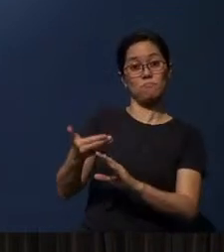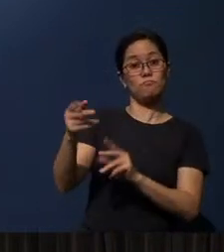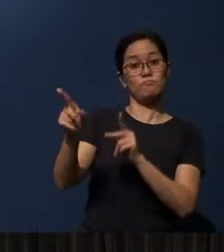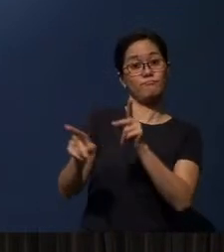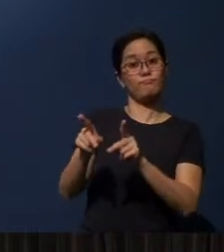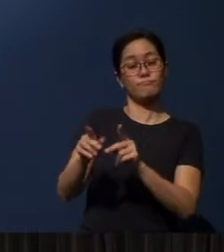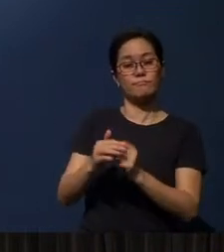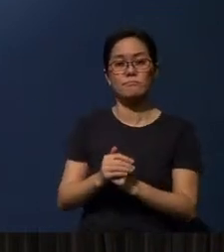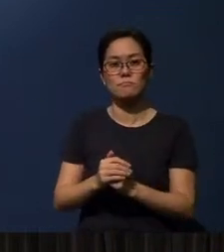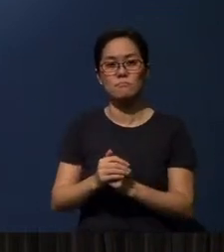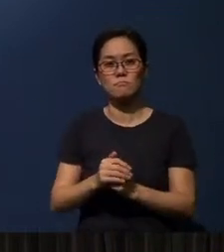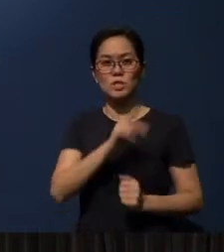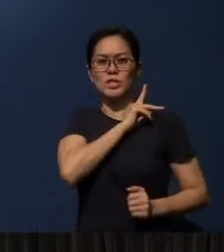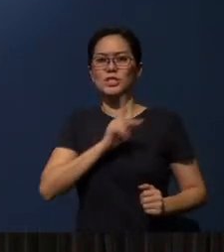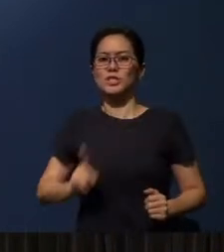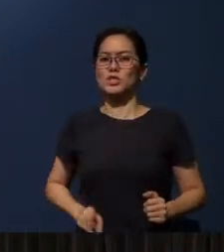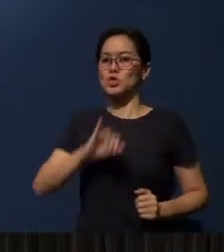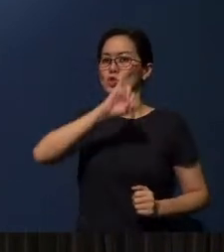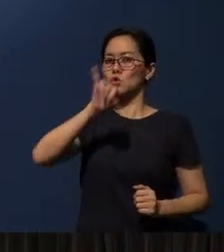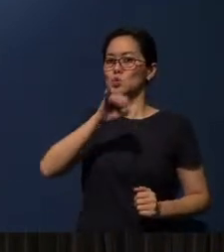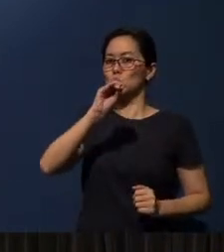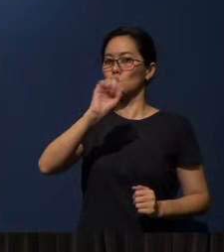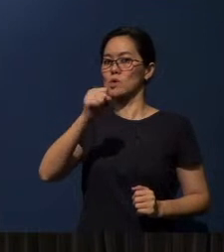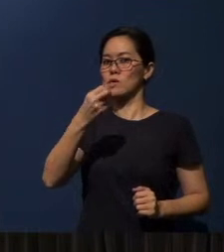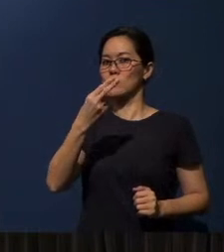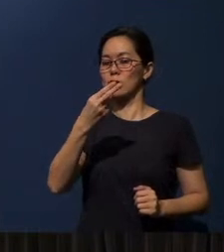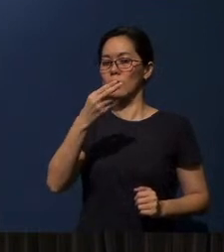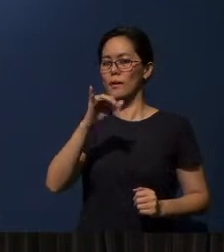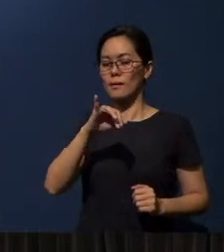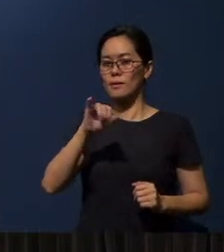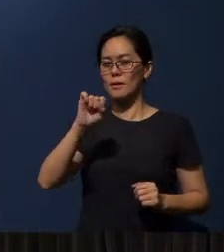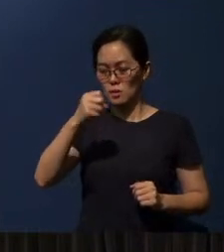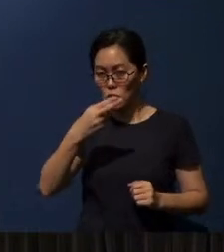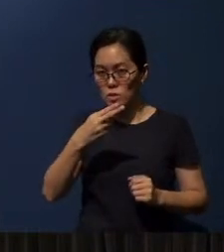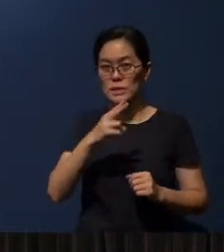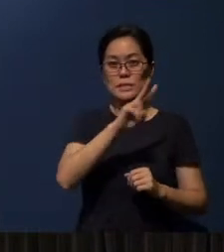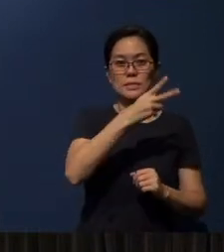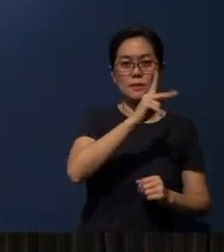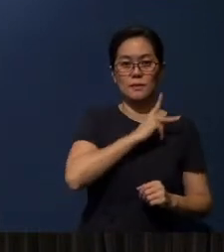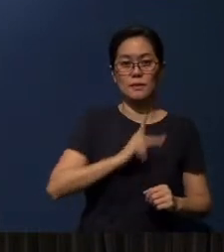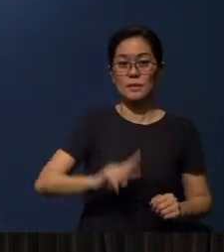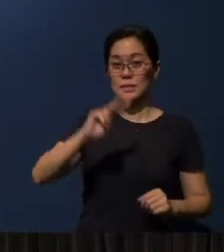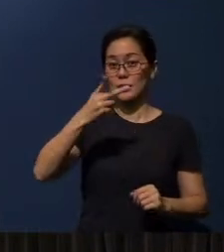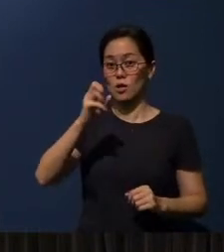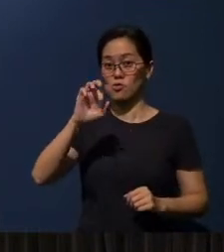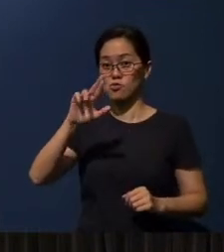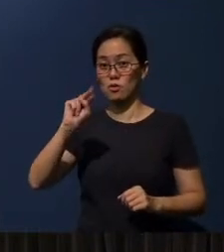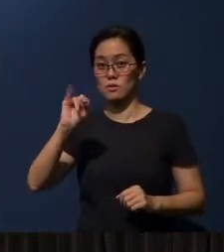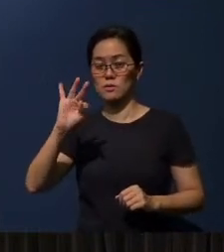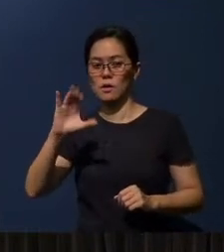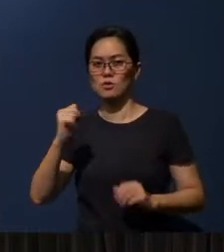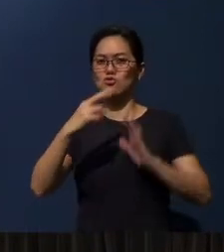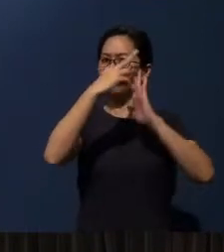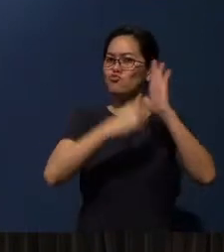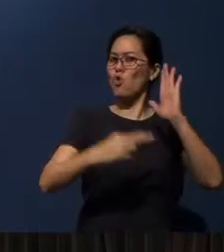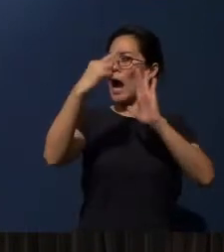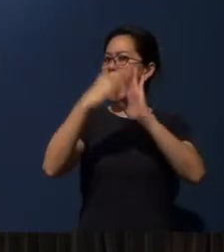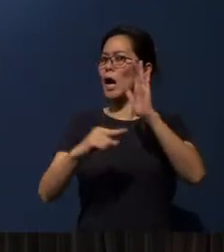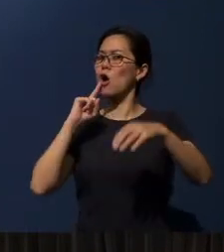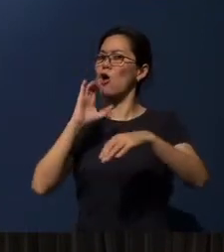King Josiah in 2 Kings and in 2 Chronicles - he read the book of the covenant to all the people in Jerusalem